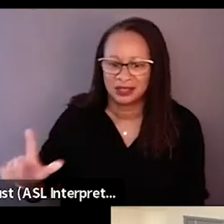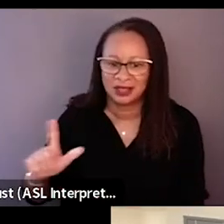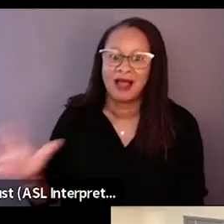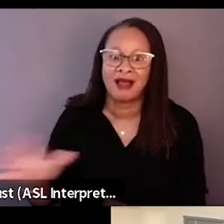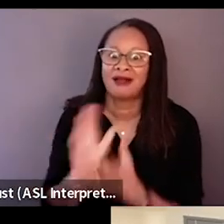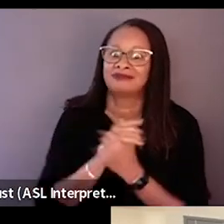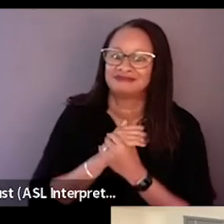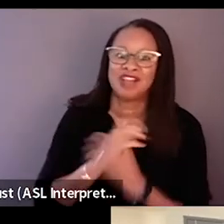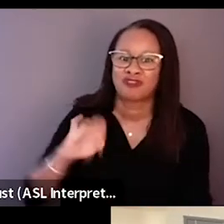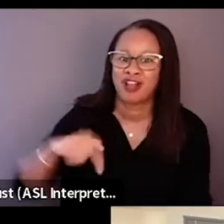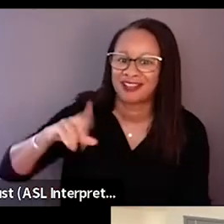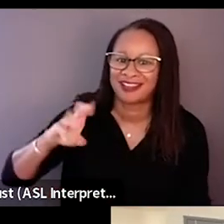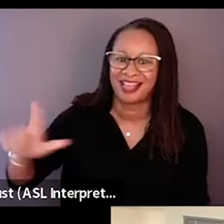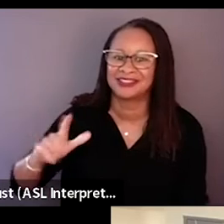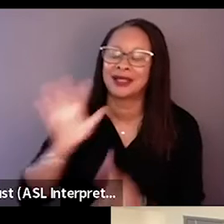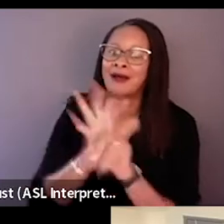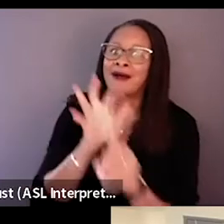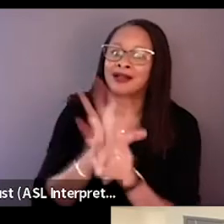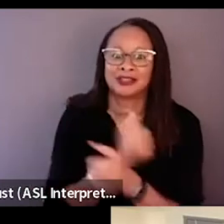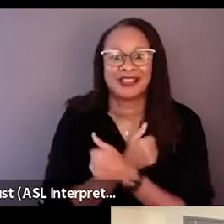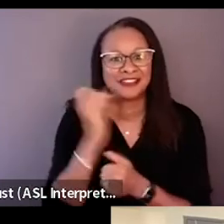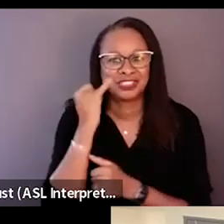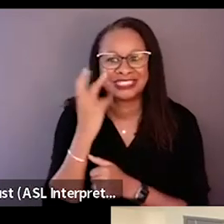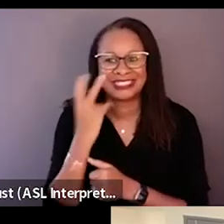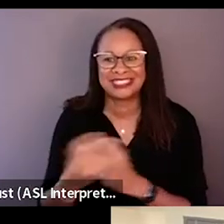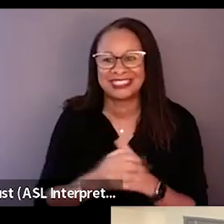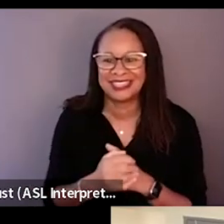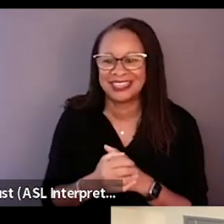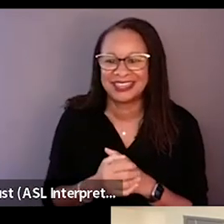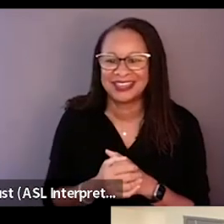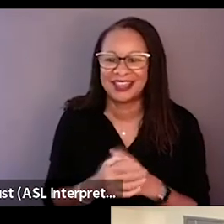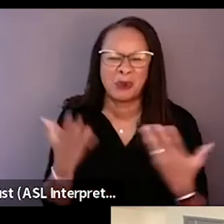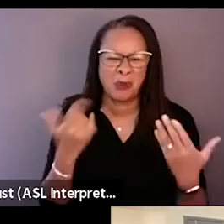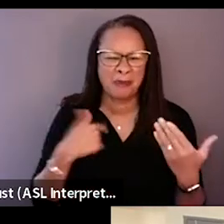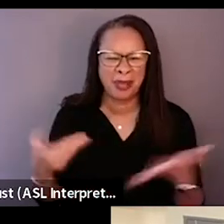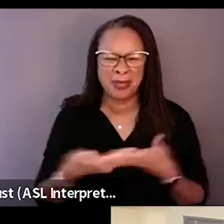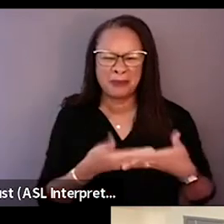Oh my gosh. She would just see you- Oh, do I always have to be the baby of the family?